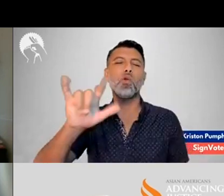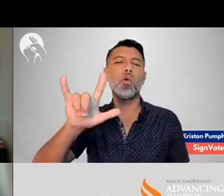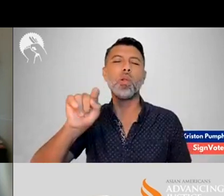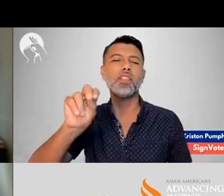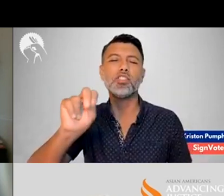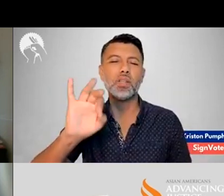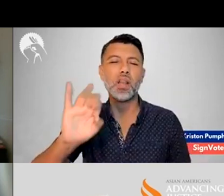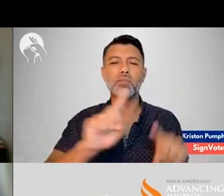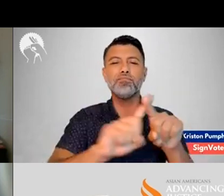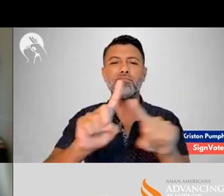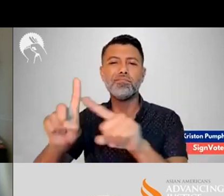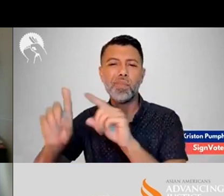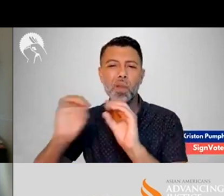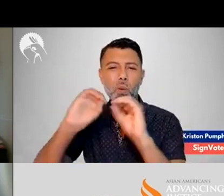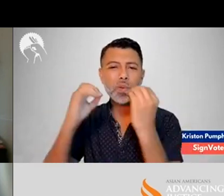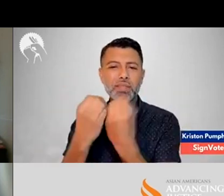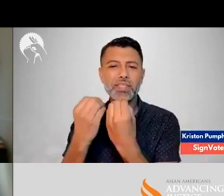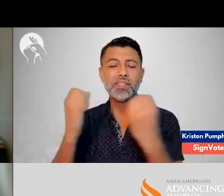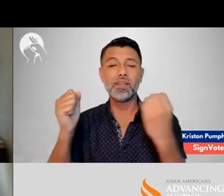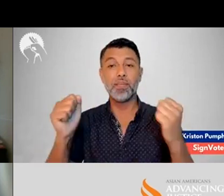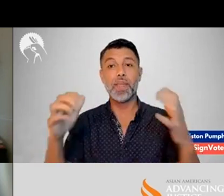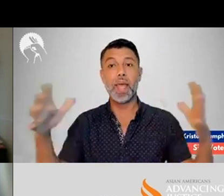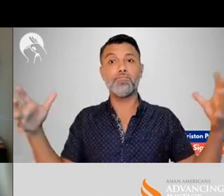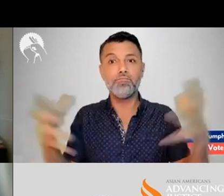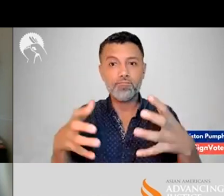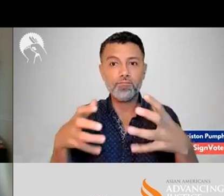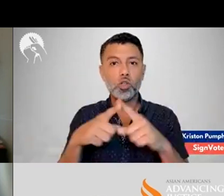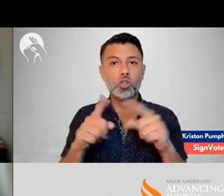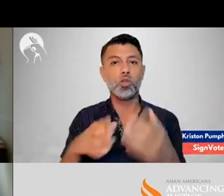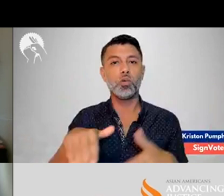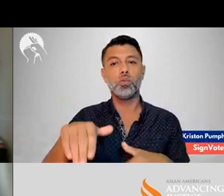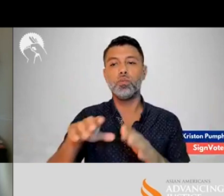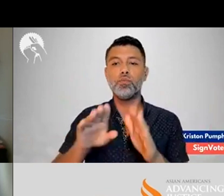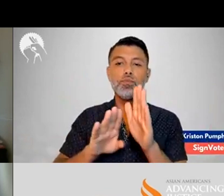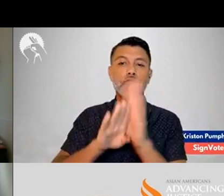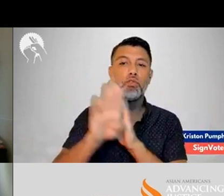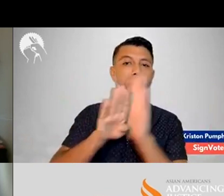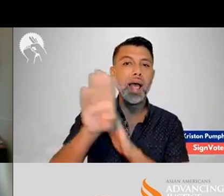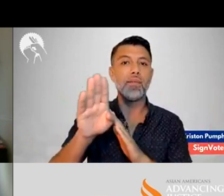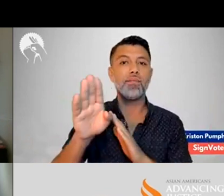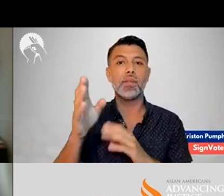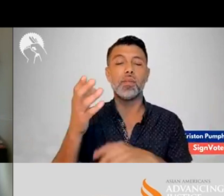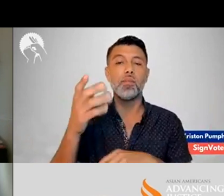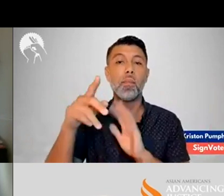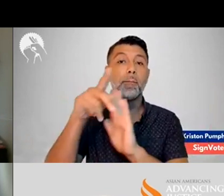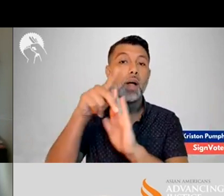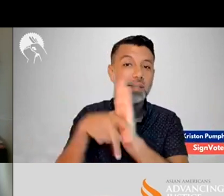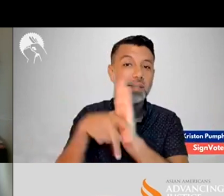And it's a coalition of different organizations within the community that come together to